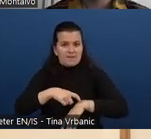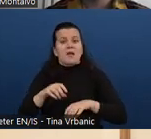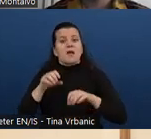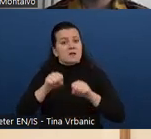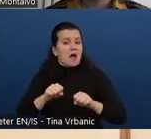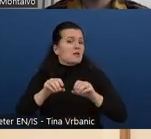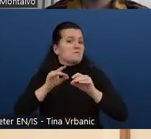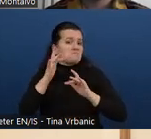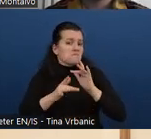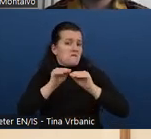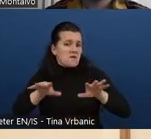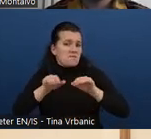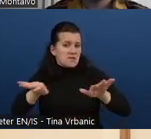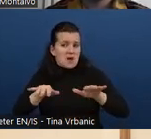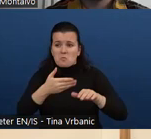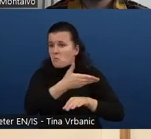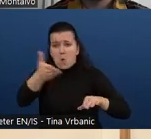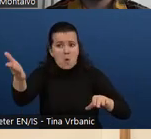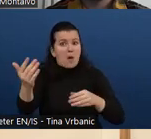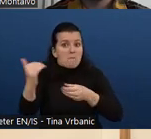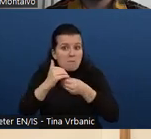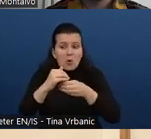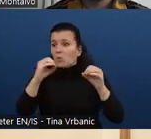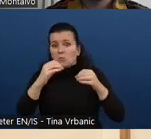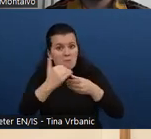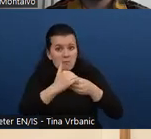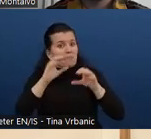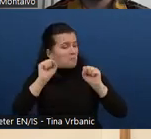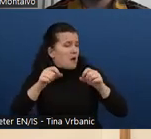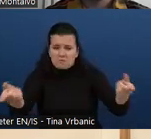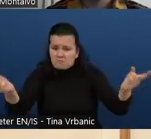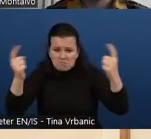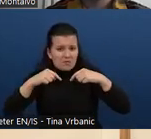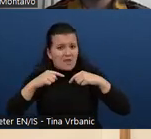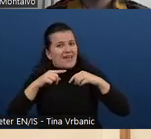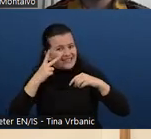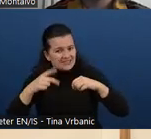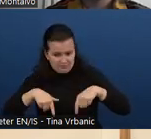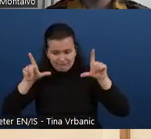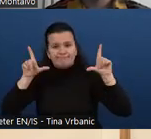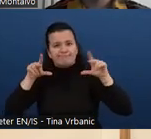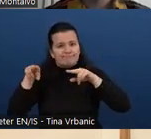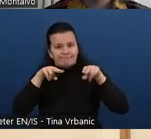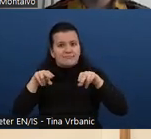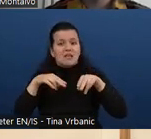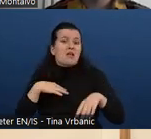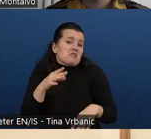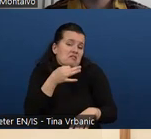Members, nonmembers, everyone is welcome. So you can join there and just ask anything about certification with a certification specialist.